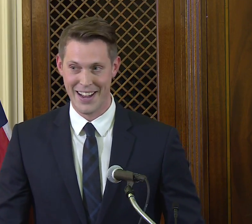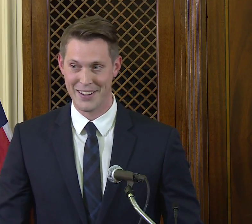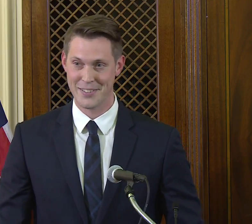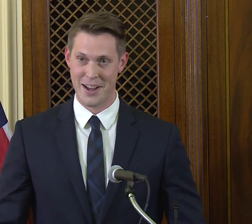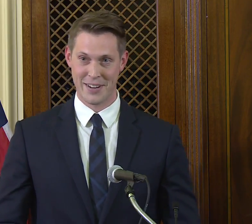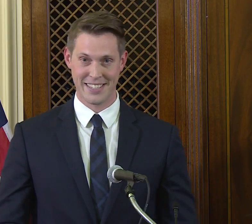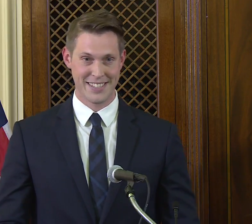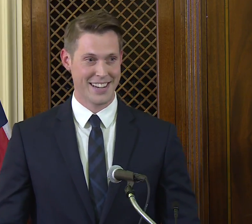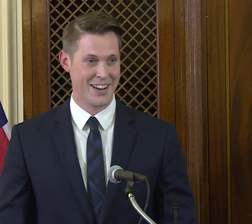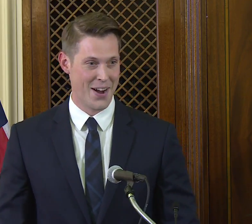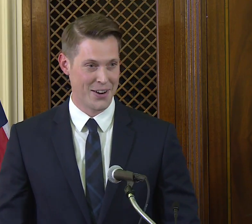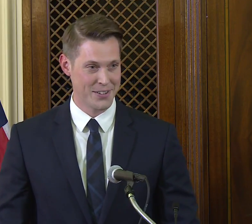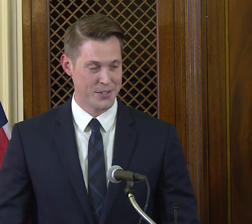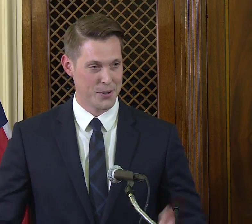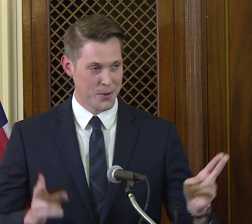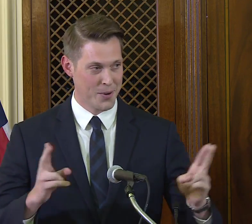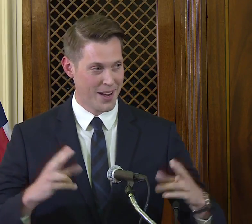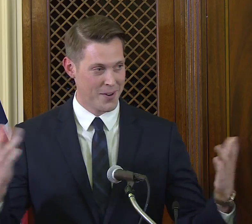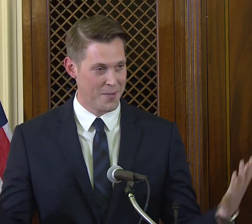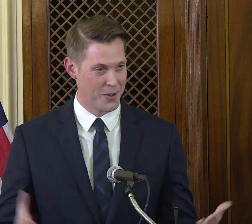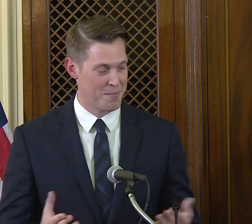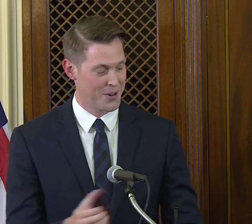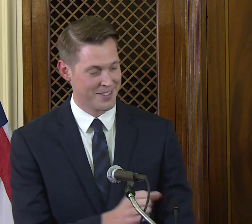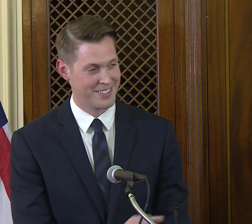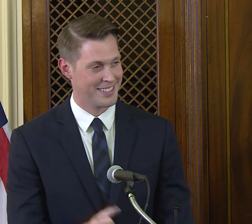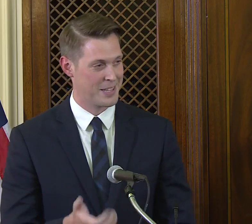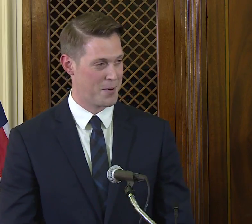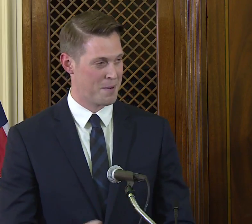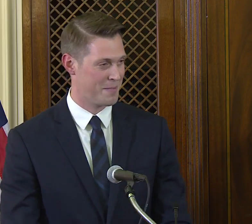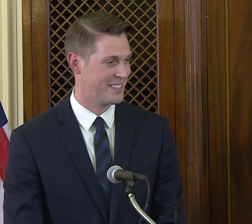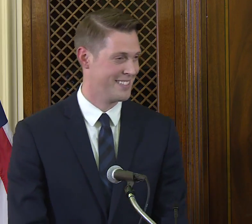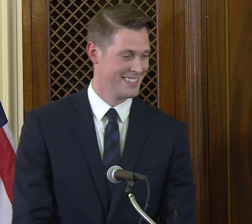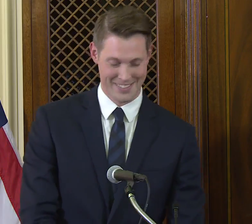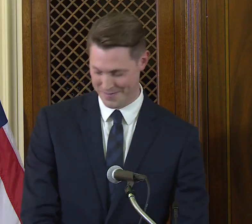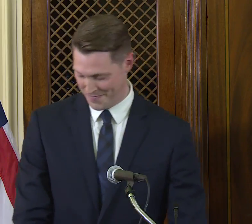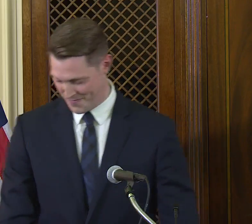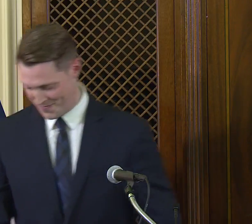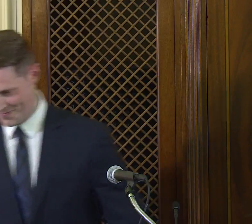So now it is an honor to welcome her to the podium.